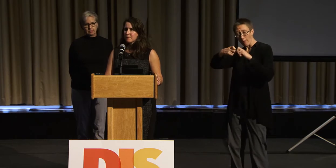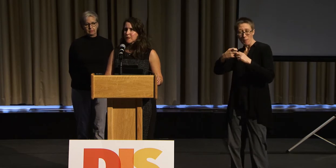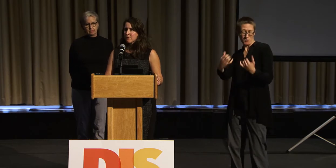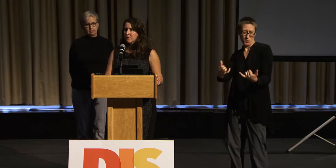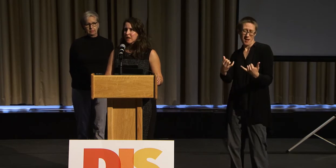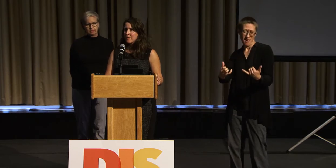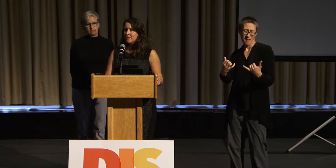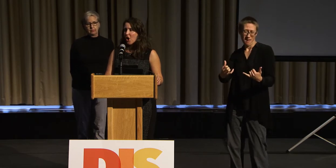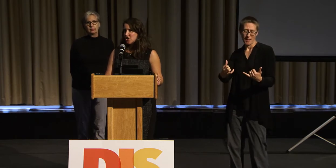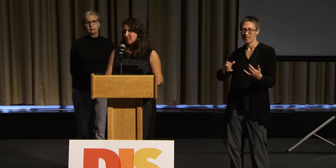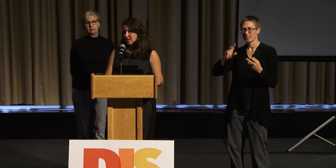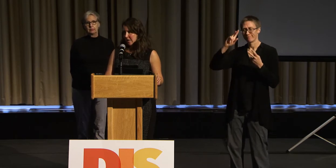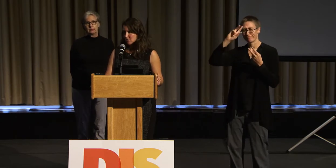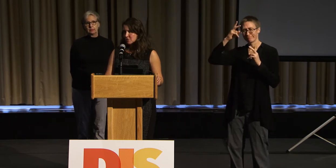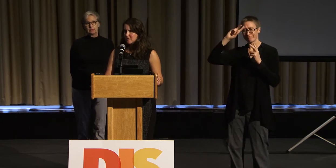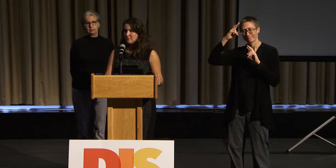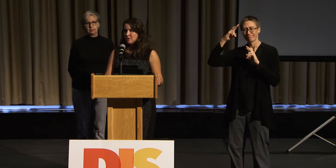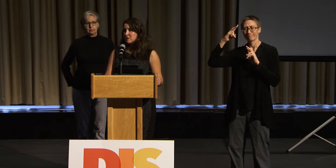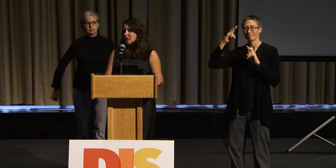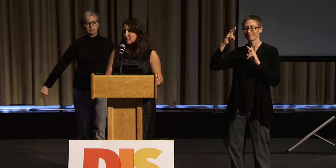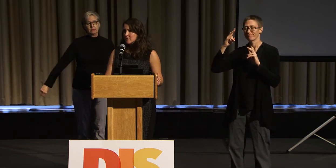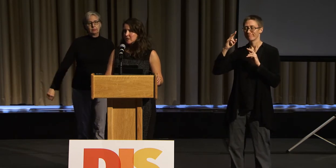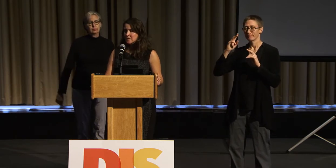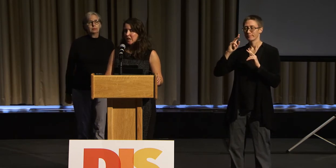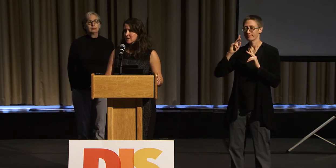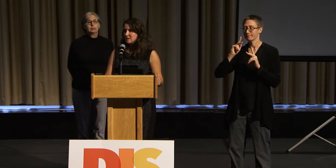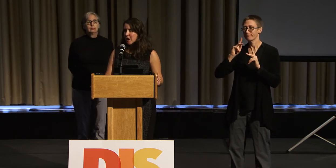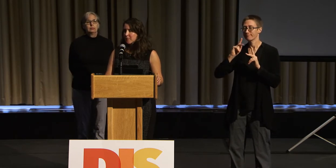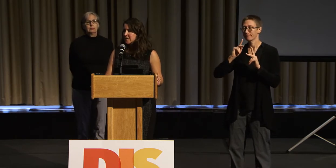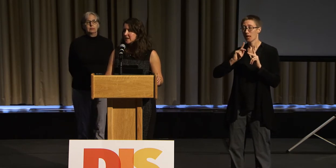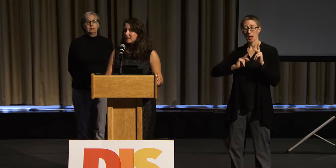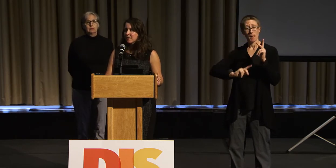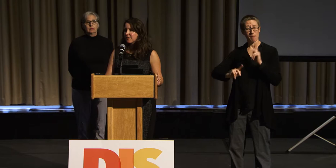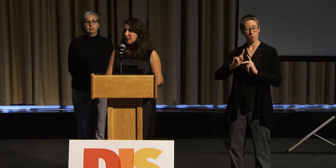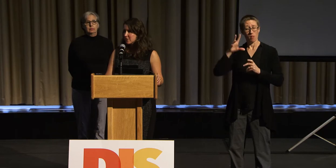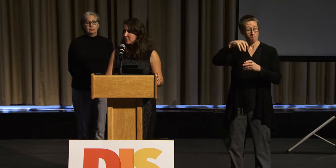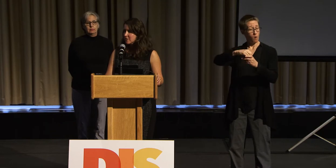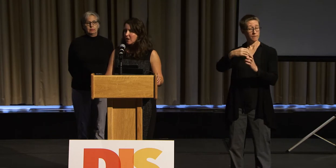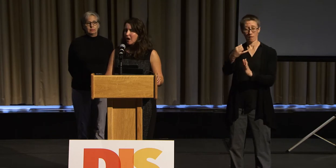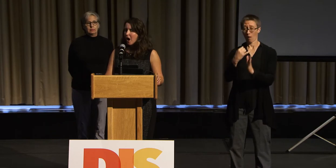People in the arts sector-- museums, dance companies, theater--